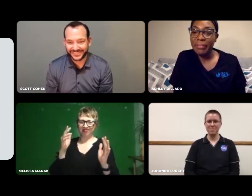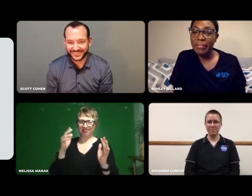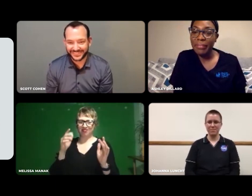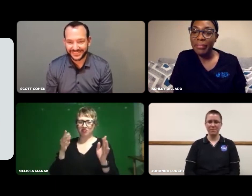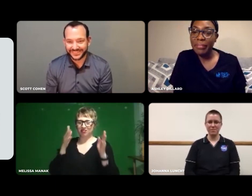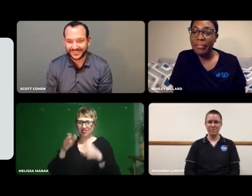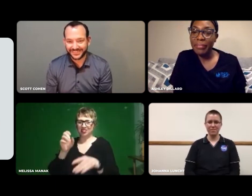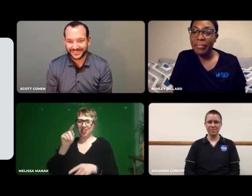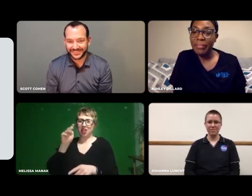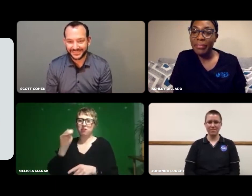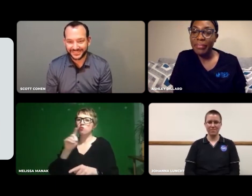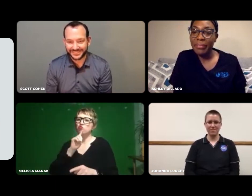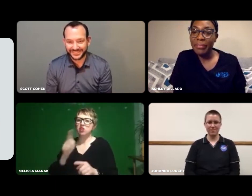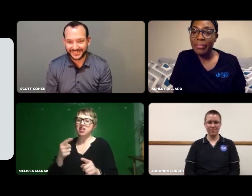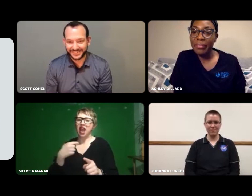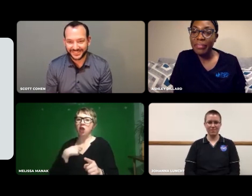It wasn't focused on STEM.